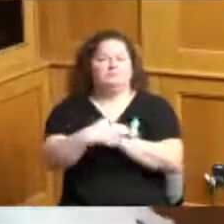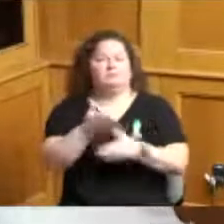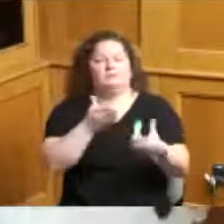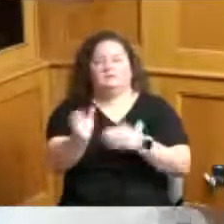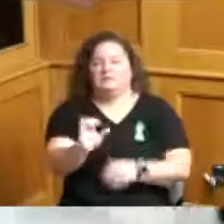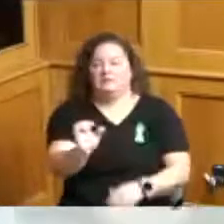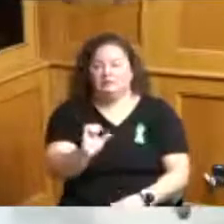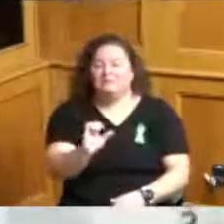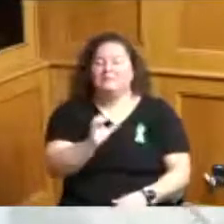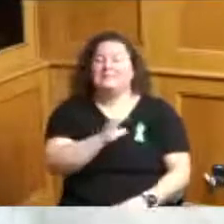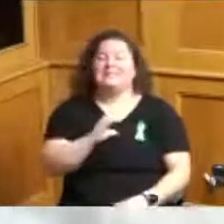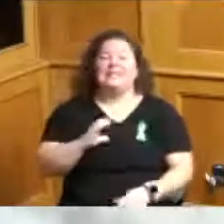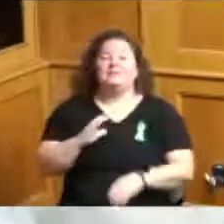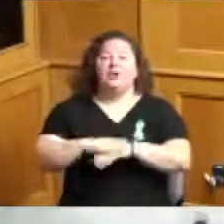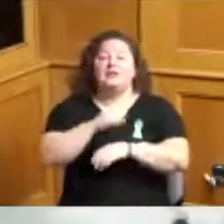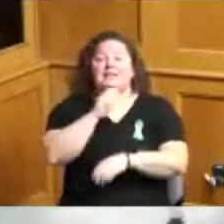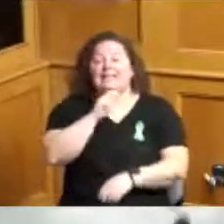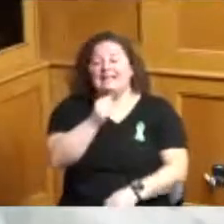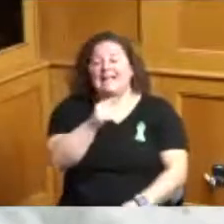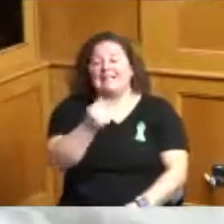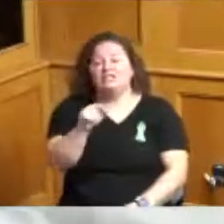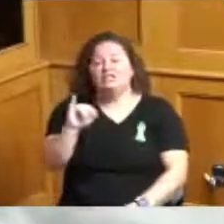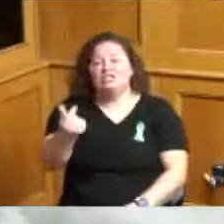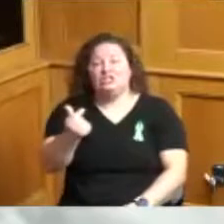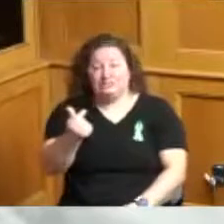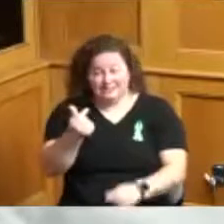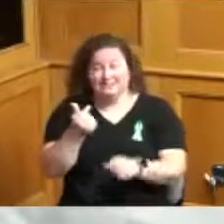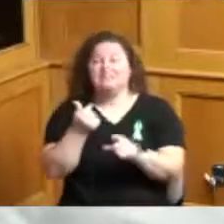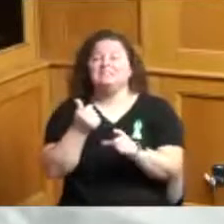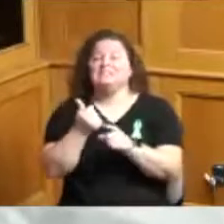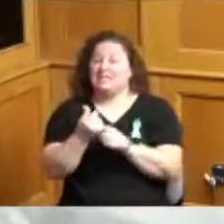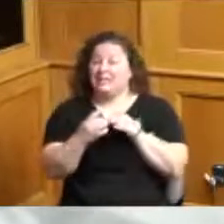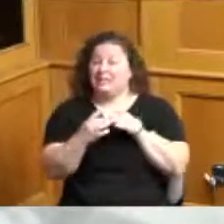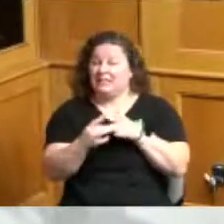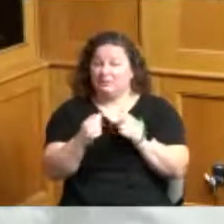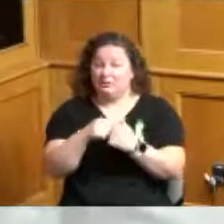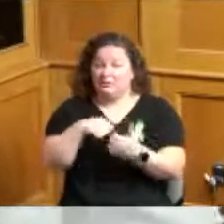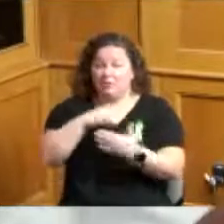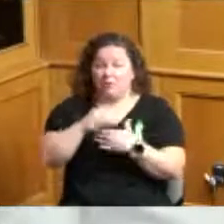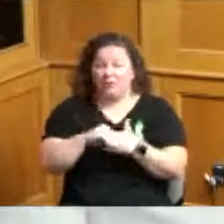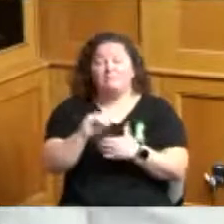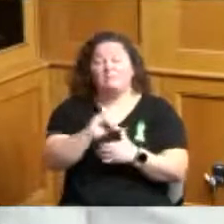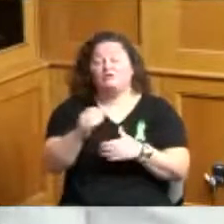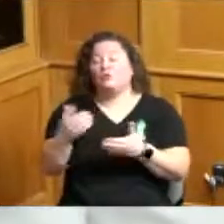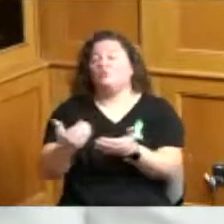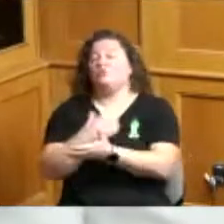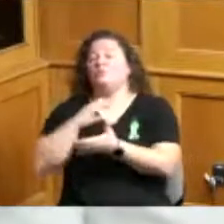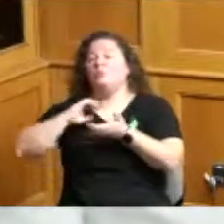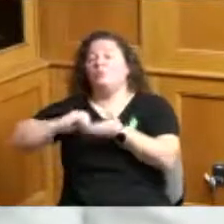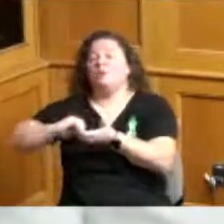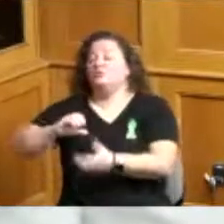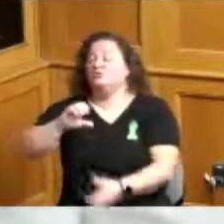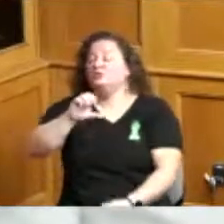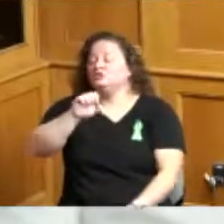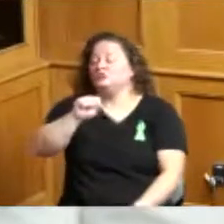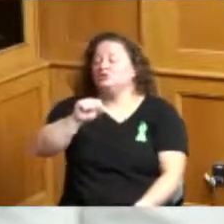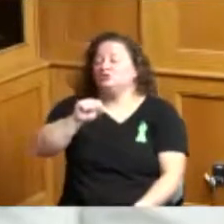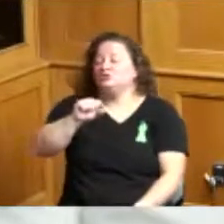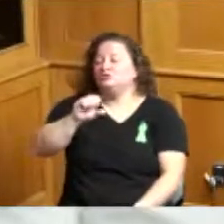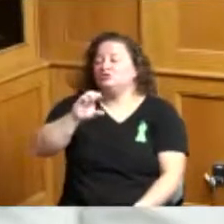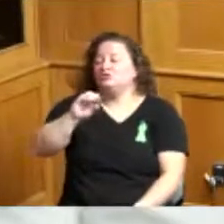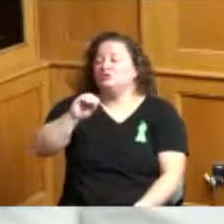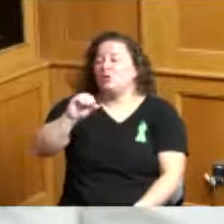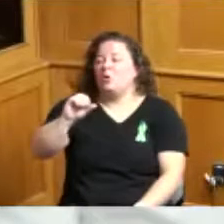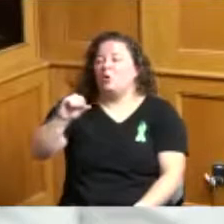this program along with a new partnership with soaked Sandra Jones Mitchell who has been in the